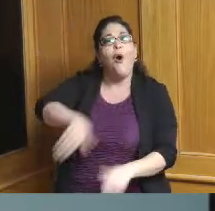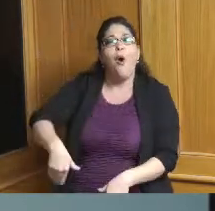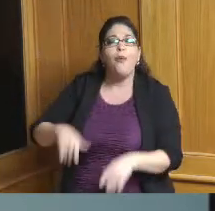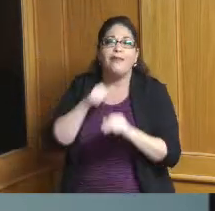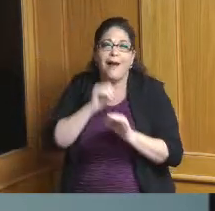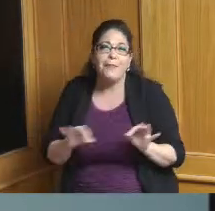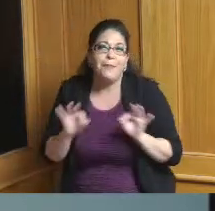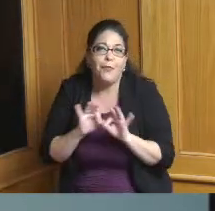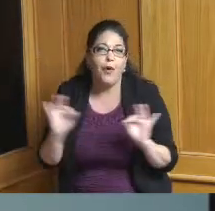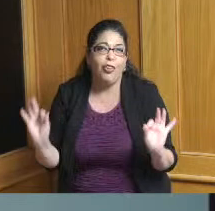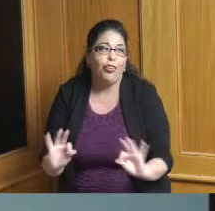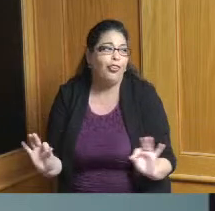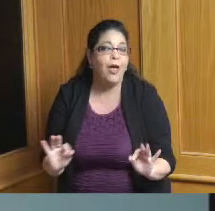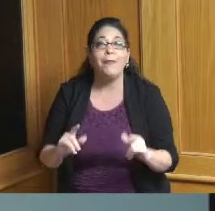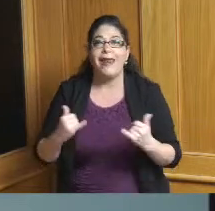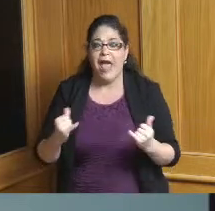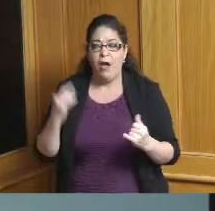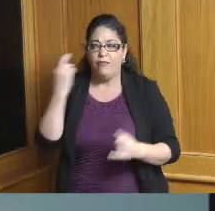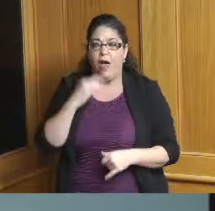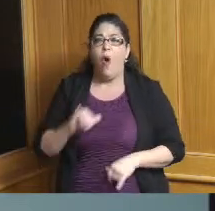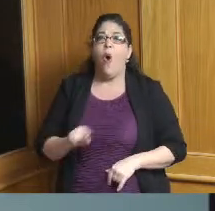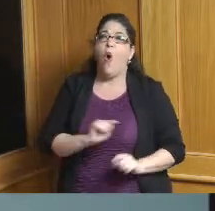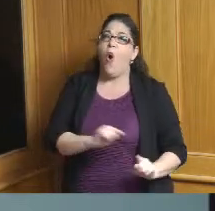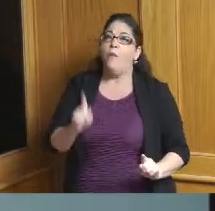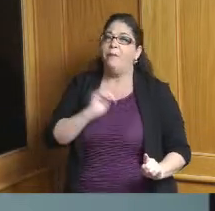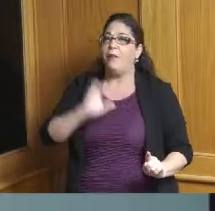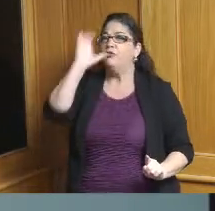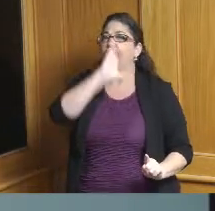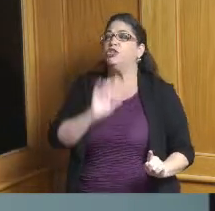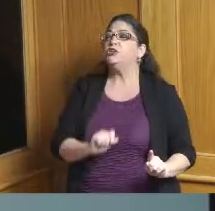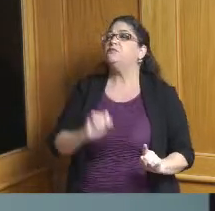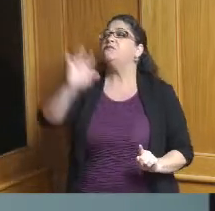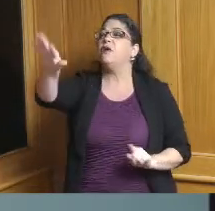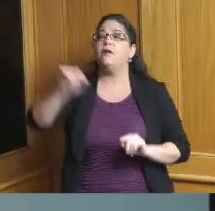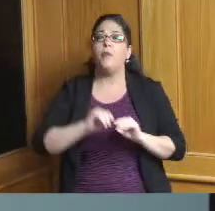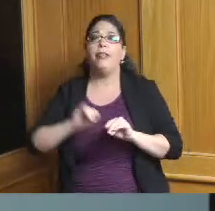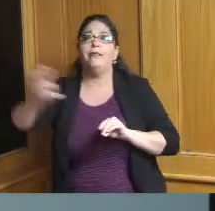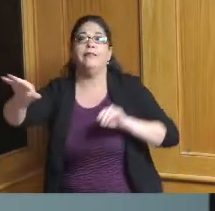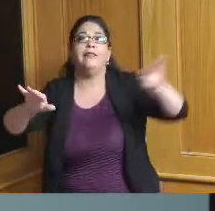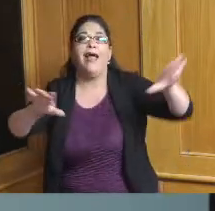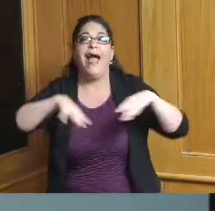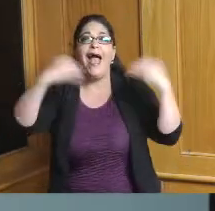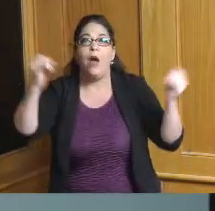I think so all of this sort of gets rolled into one thing which is we need to focus on